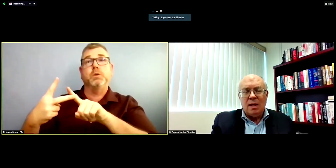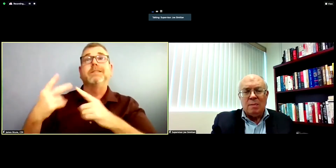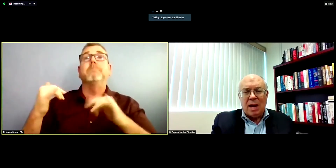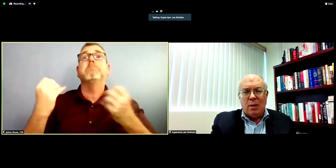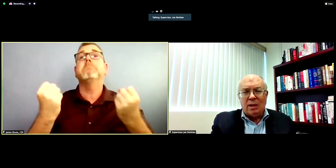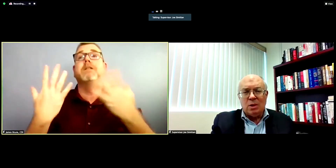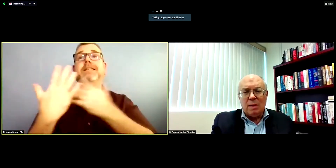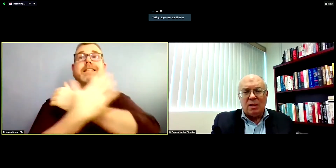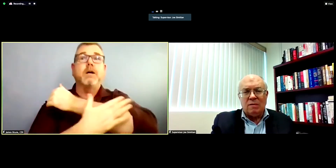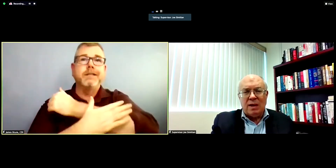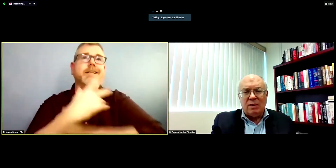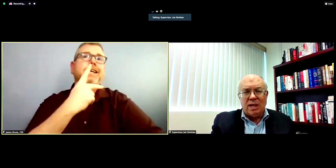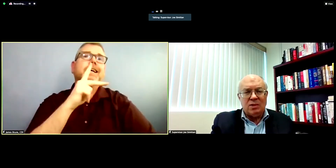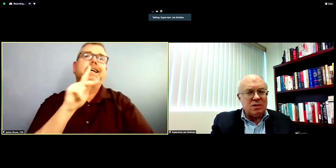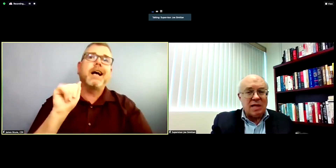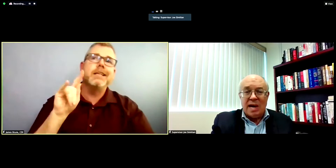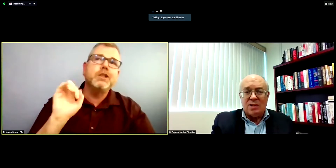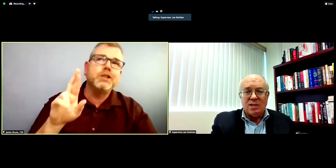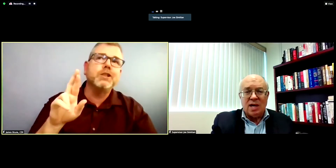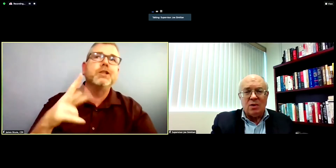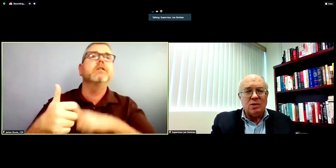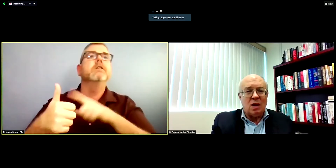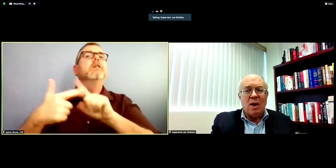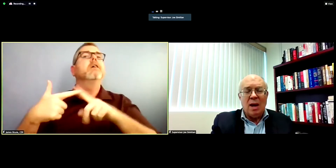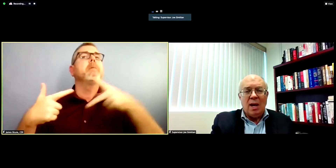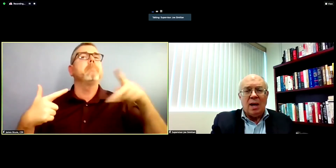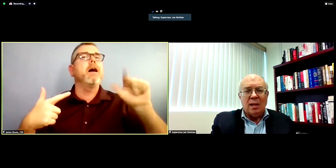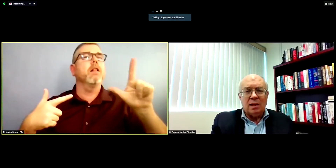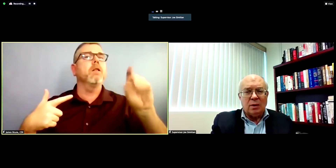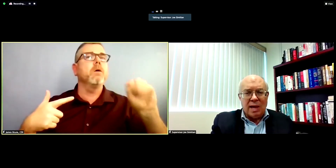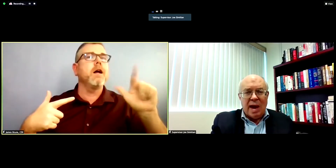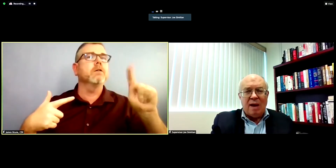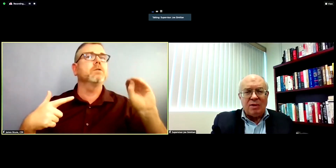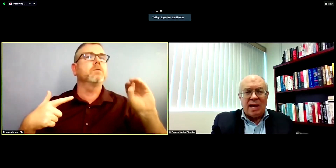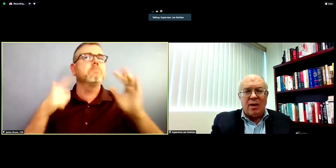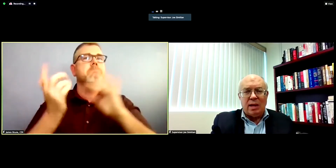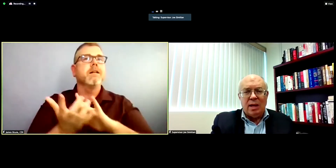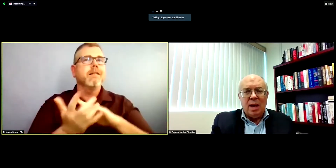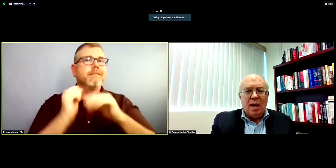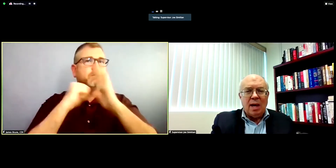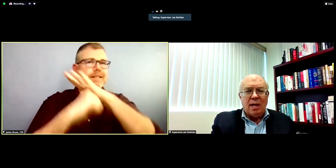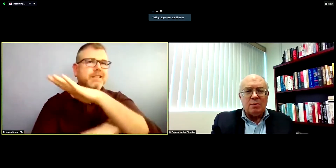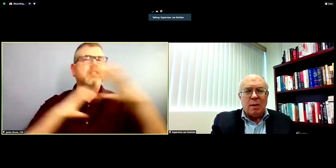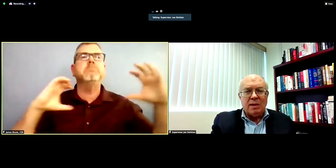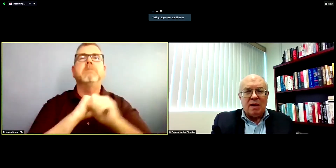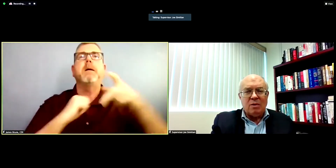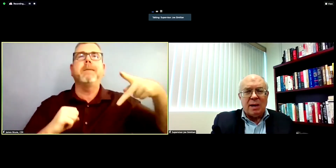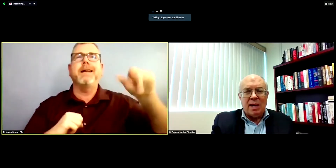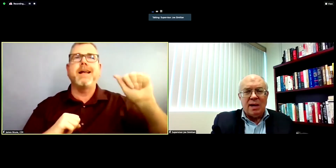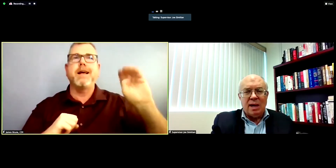the Palo Alto Medical Foundation/Sutter, so literally half the county is probably covered by